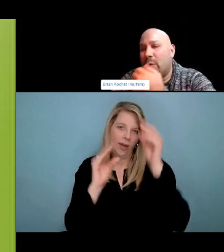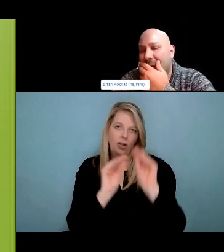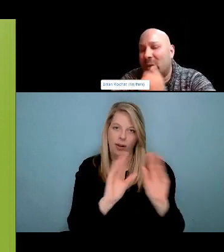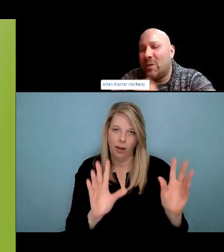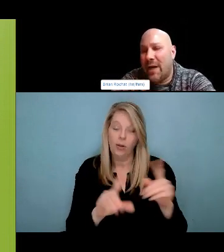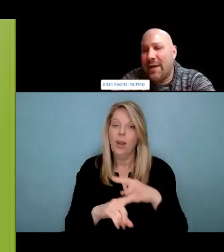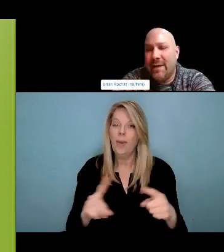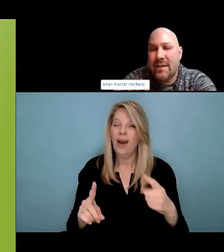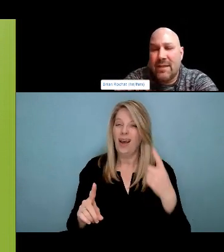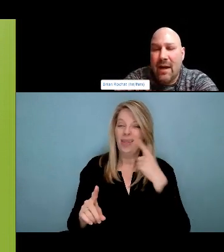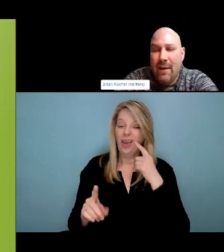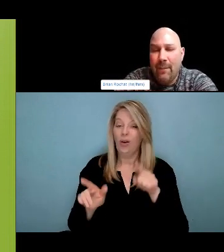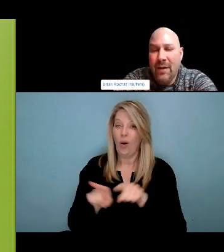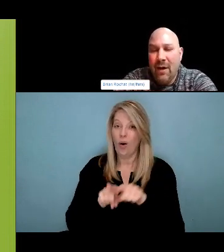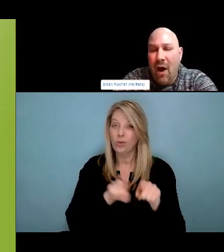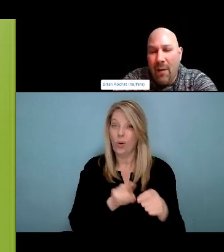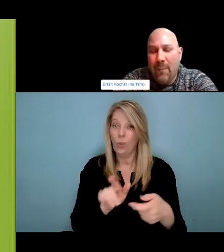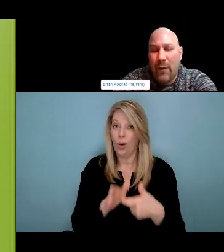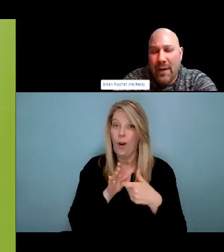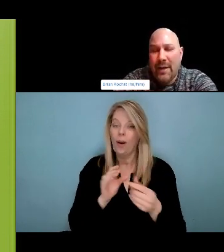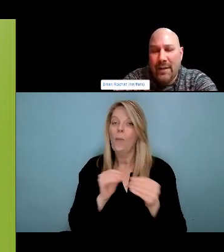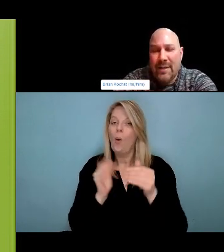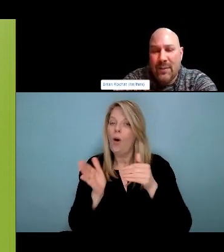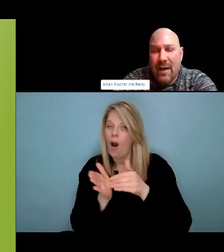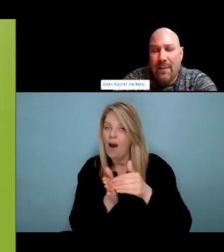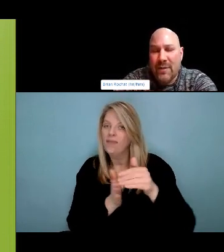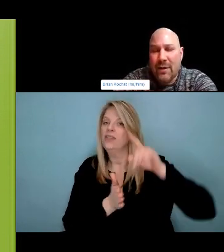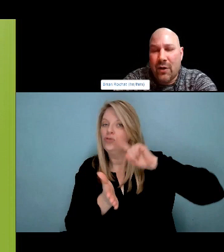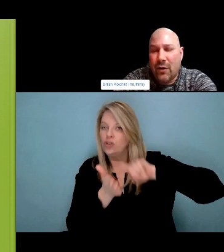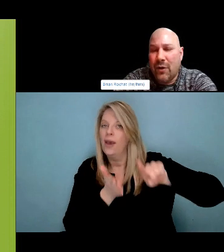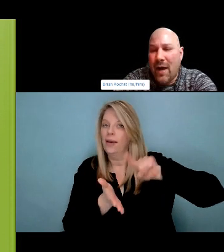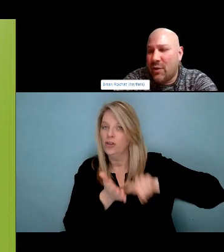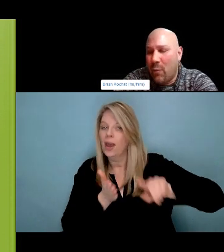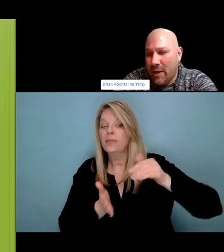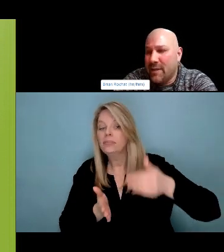How much like less stigmatizing is that? Knowing that Shell, I mean this big corporation has